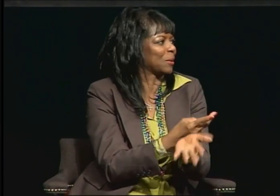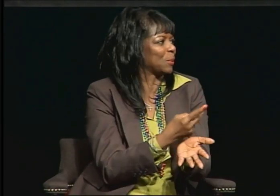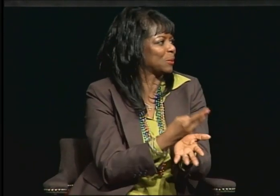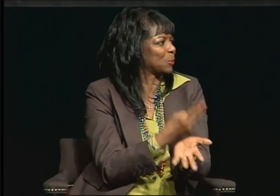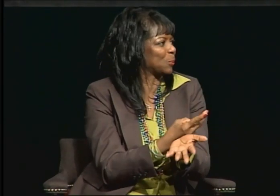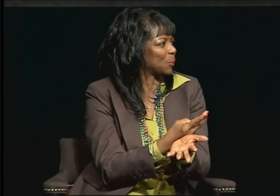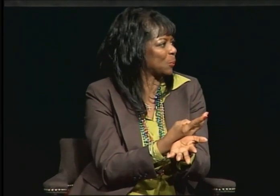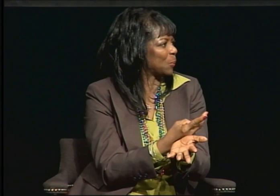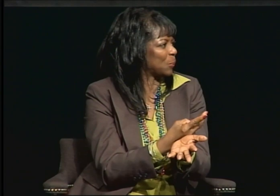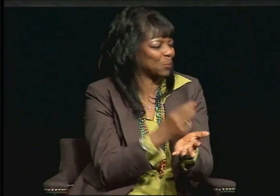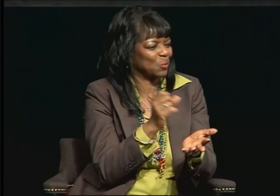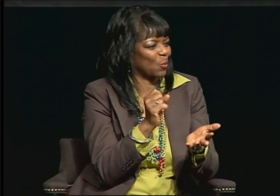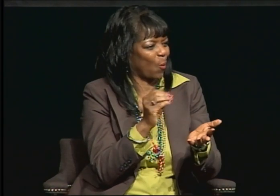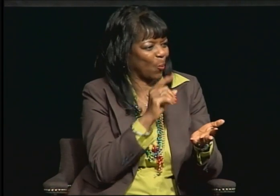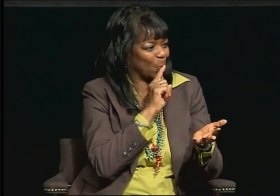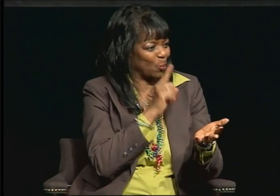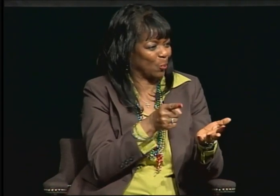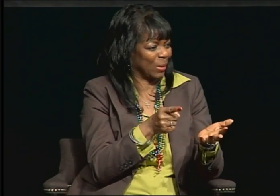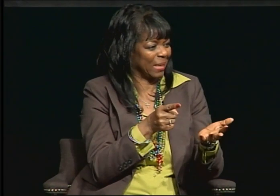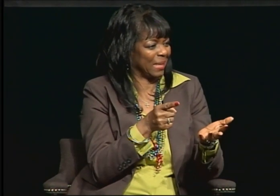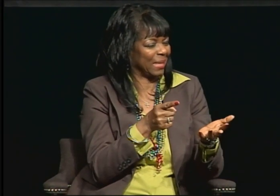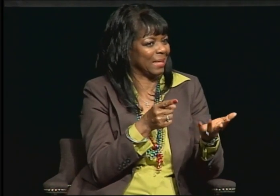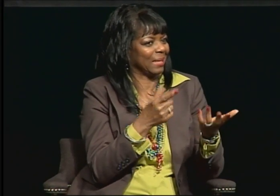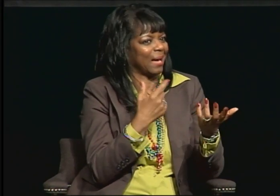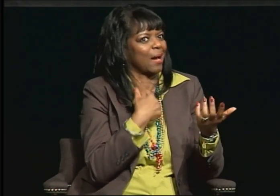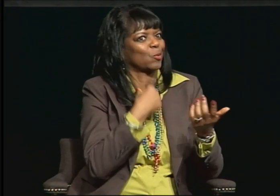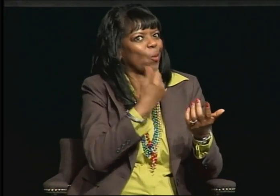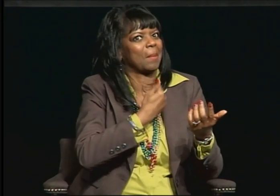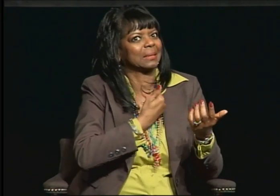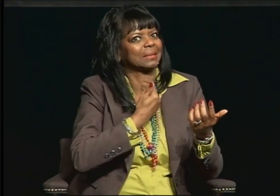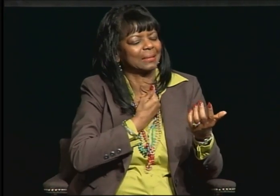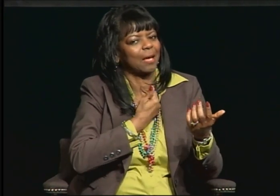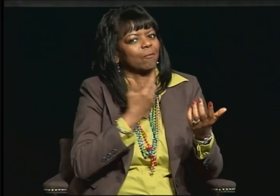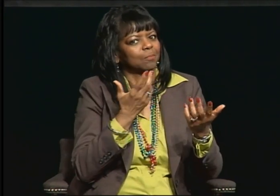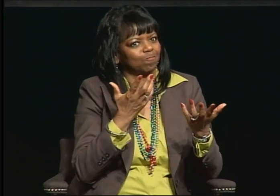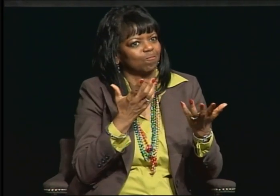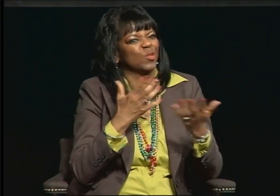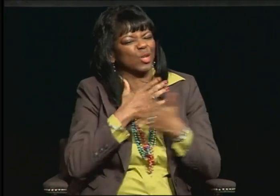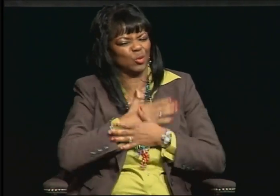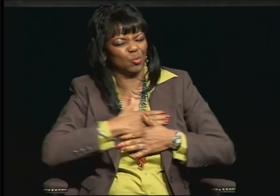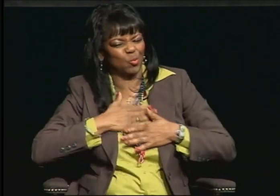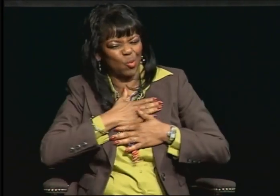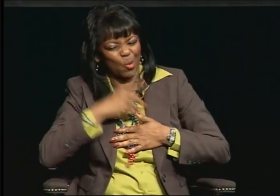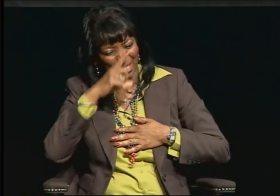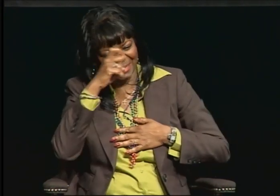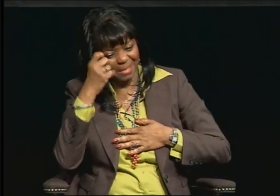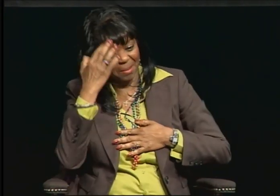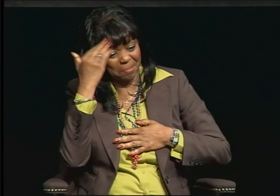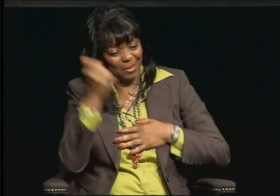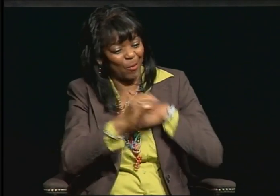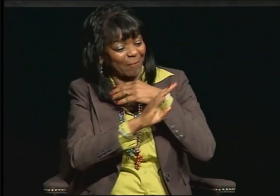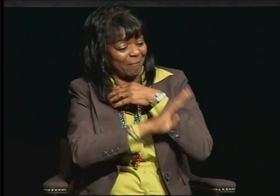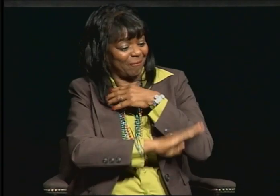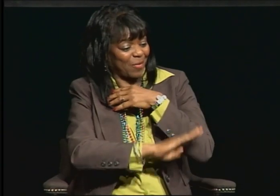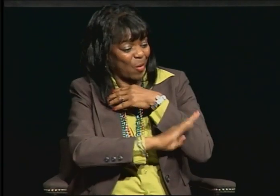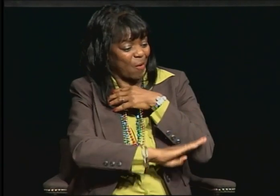So I took the time over the summer to enjoy my life and my family. But I knew that I wanted to get right back into work